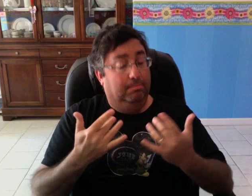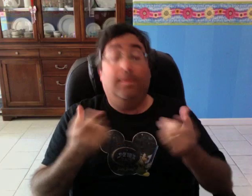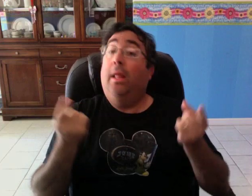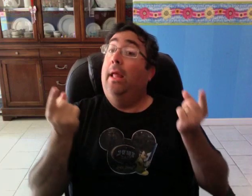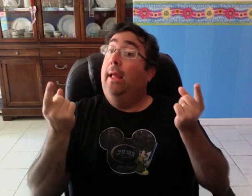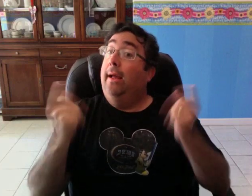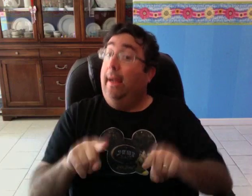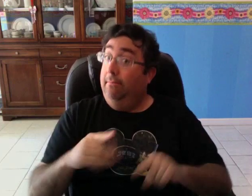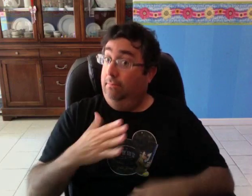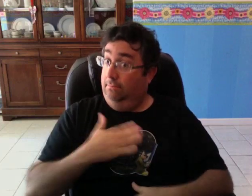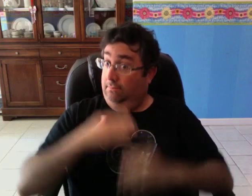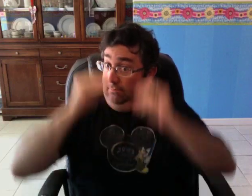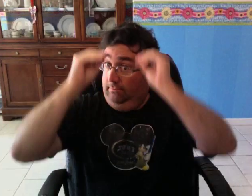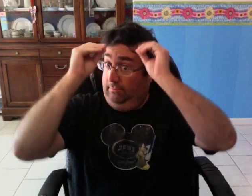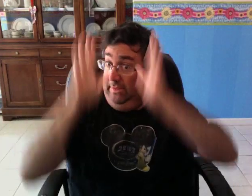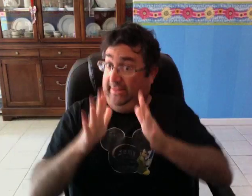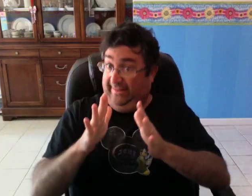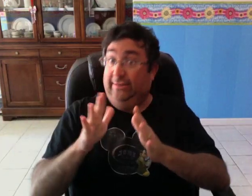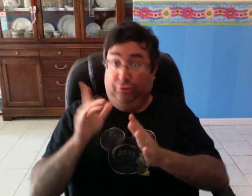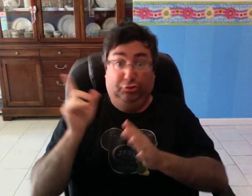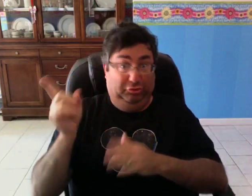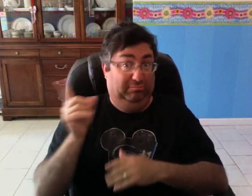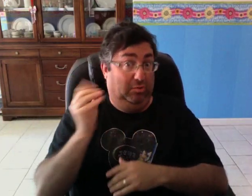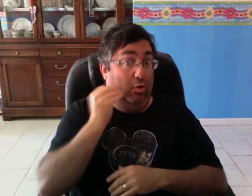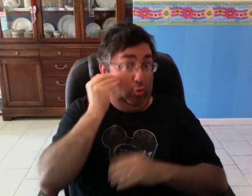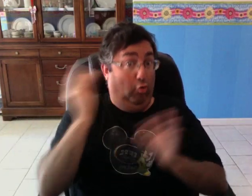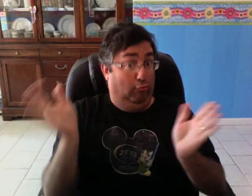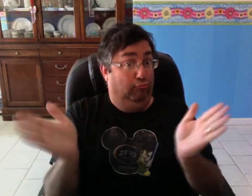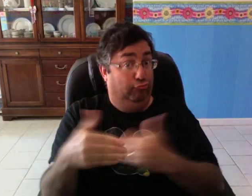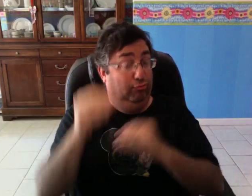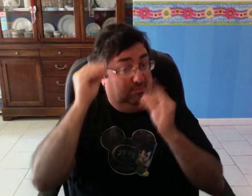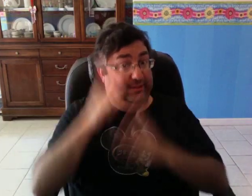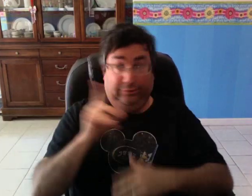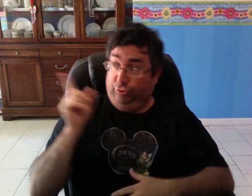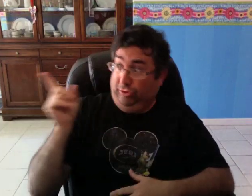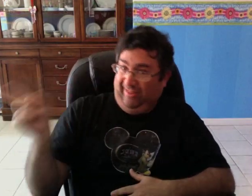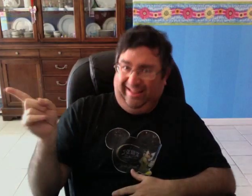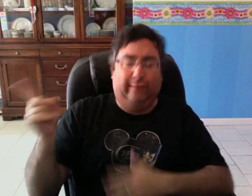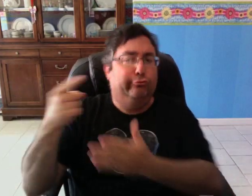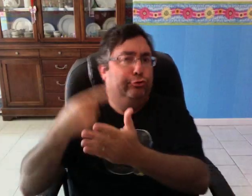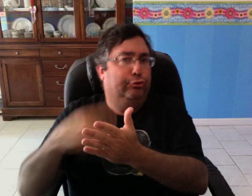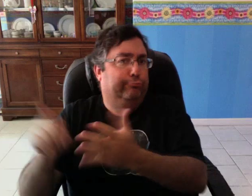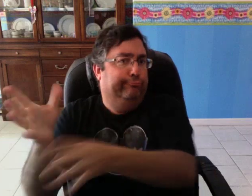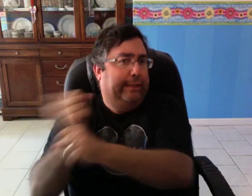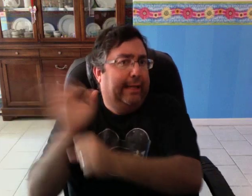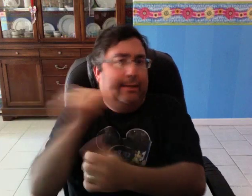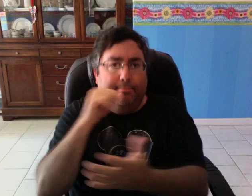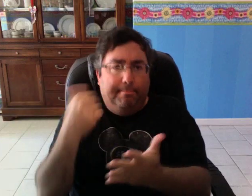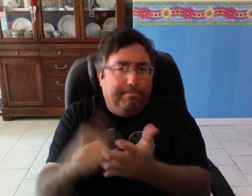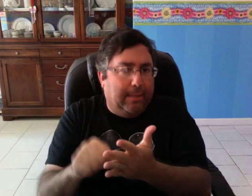As it happened, my Homeroom teacher was in there at that moment getting his mail